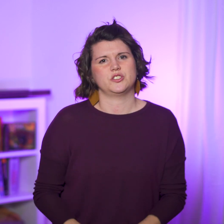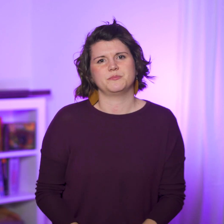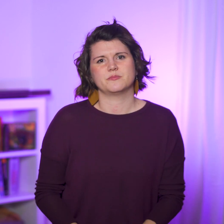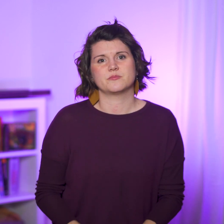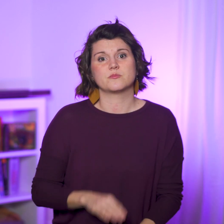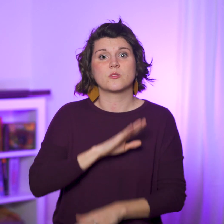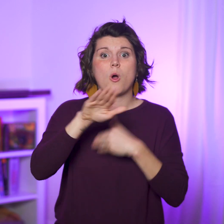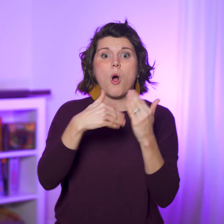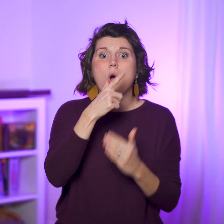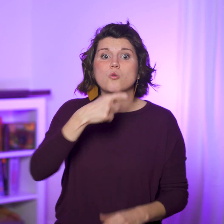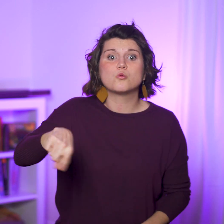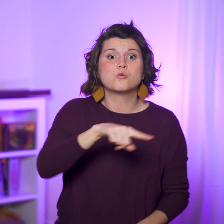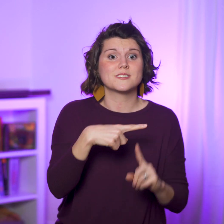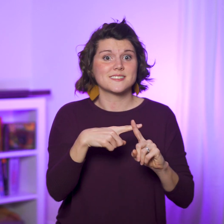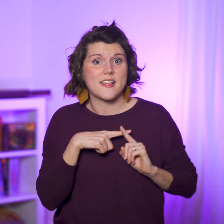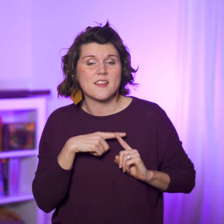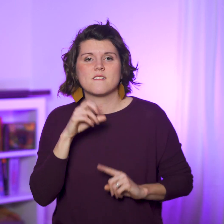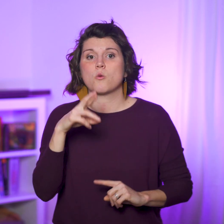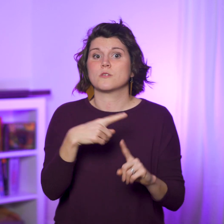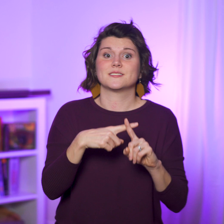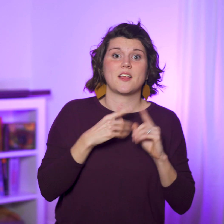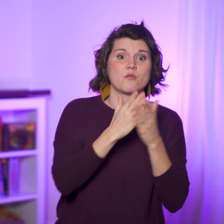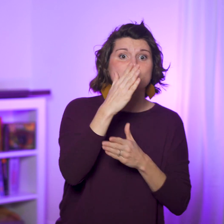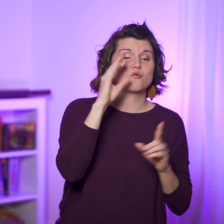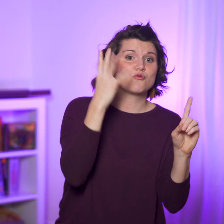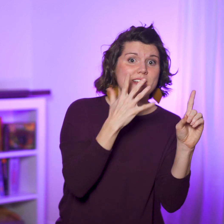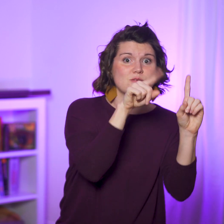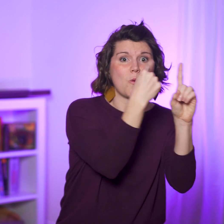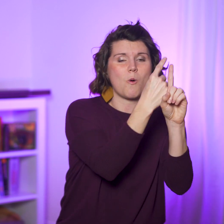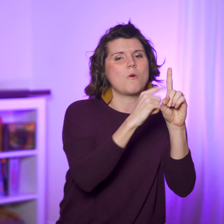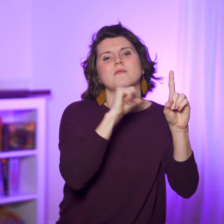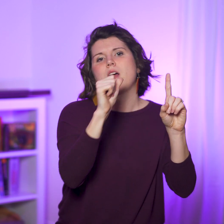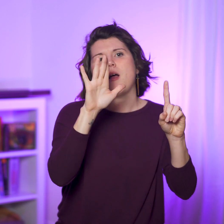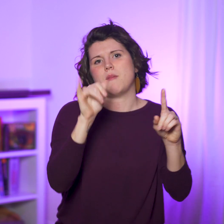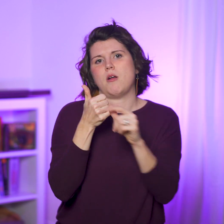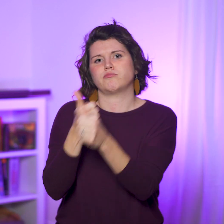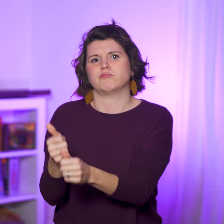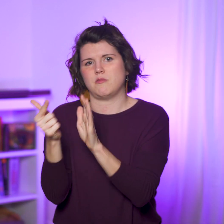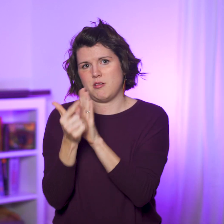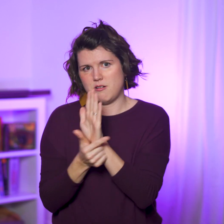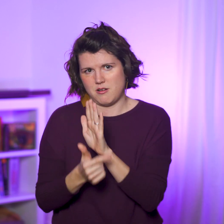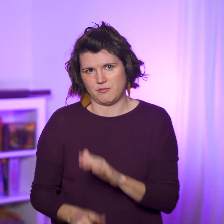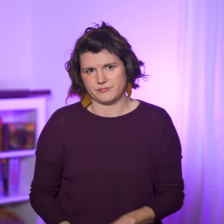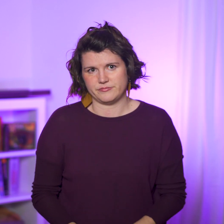All who are saved are saved through His grace alone, not by keeping the law.”